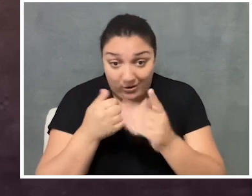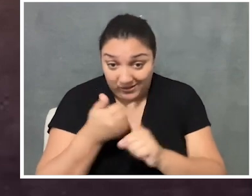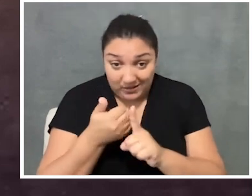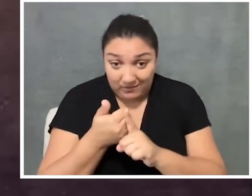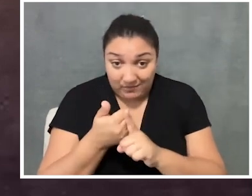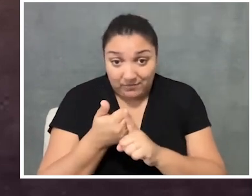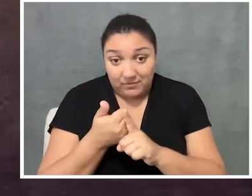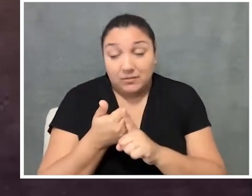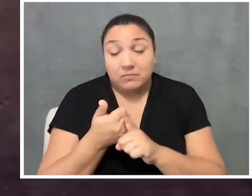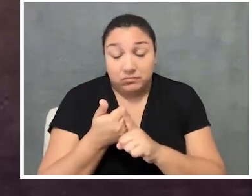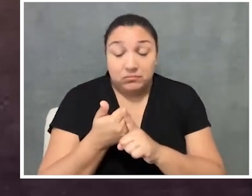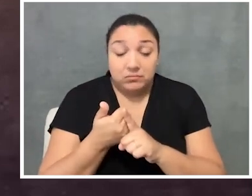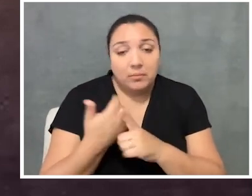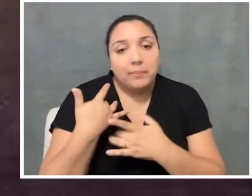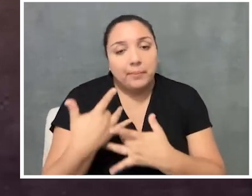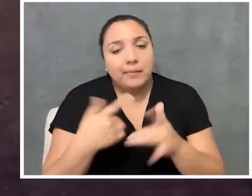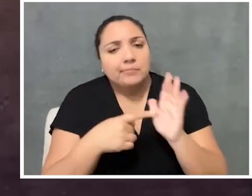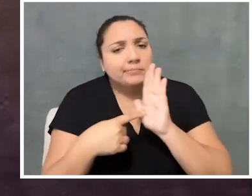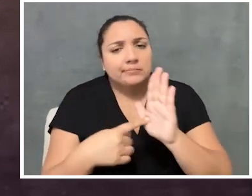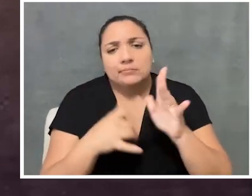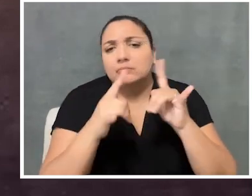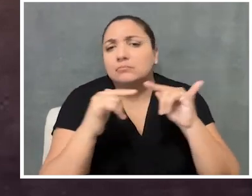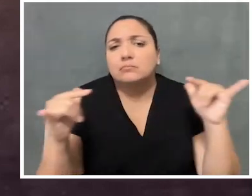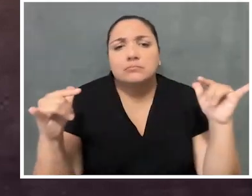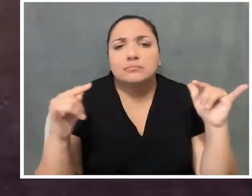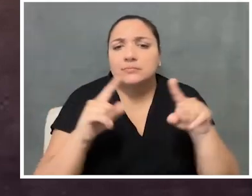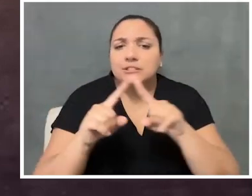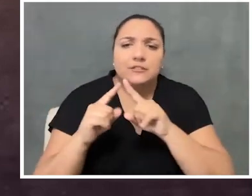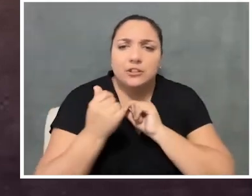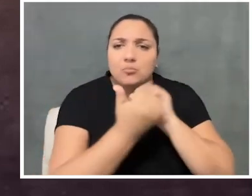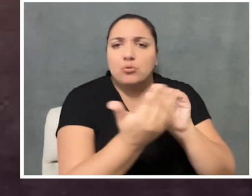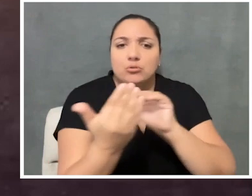because art in and of itself is presented through a multitude of mediums.